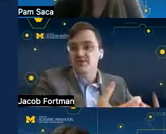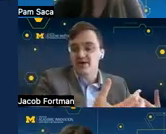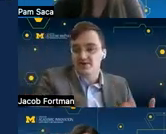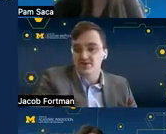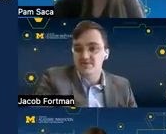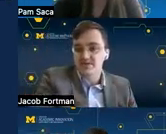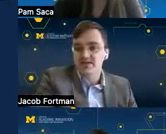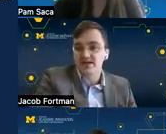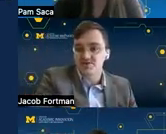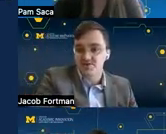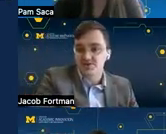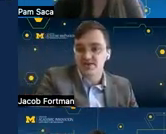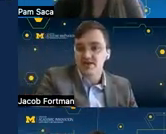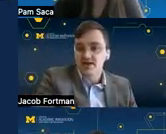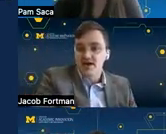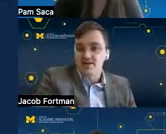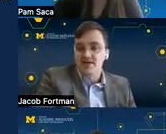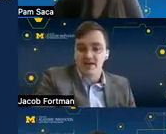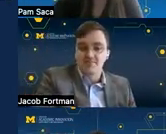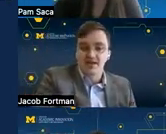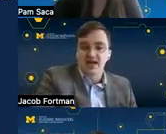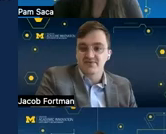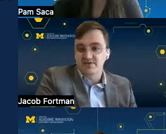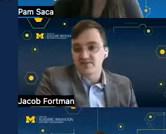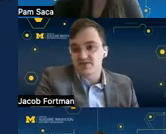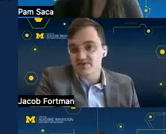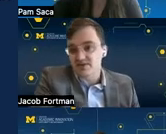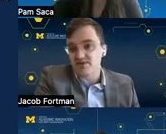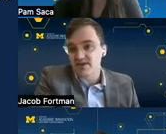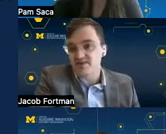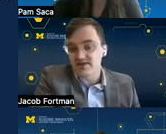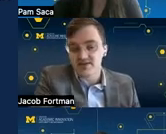want learners to be engaged socially and and be active contributors to the learning experience